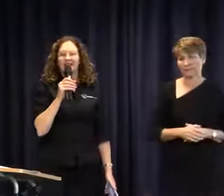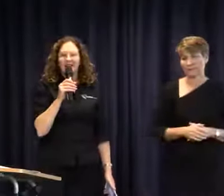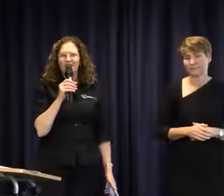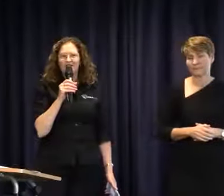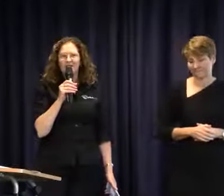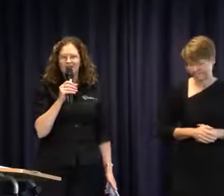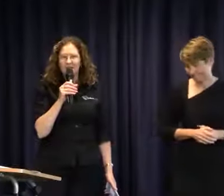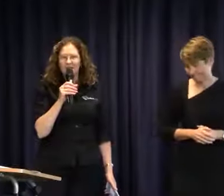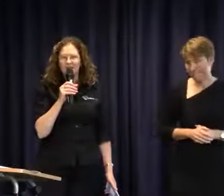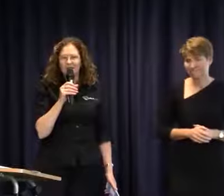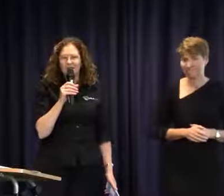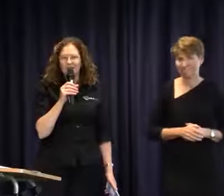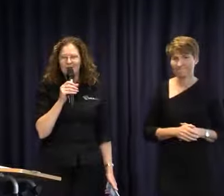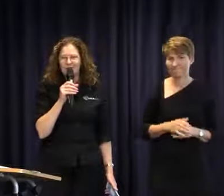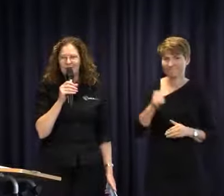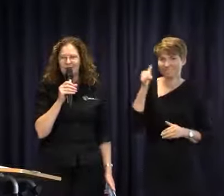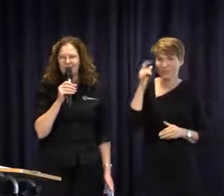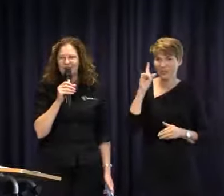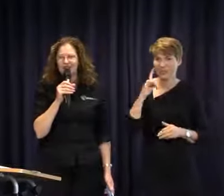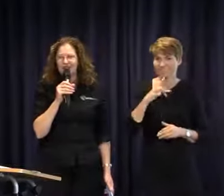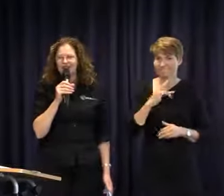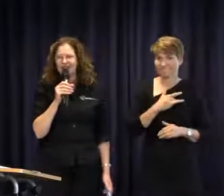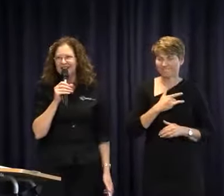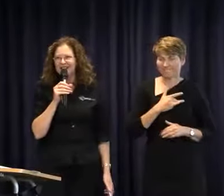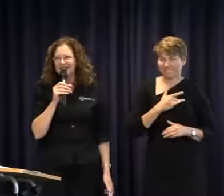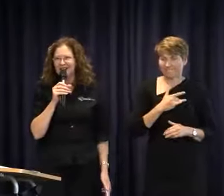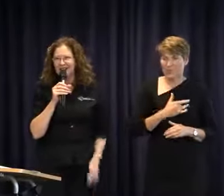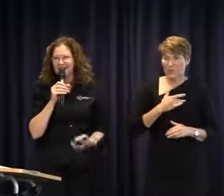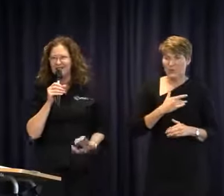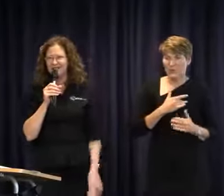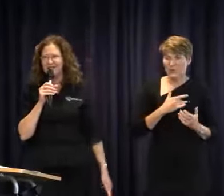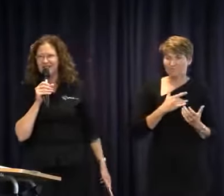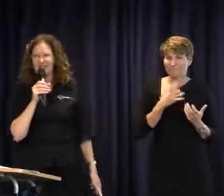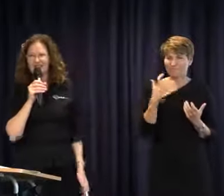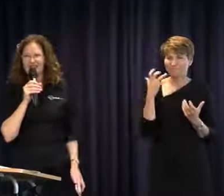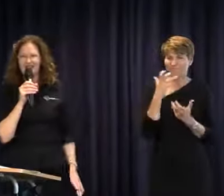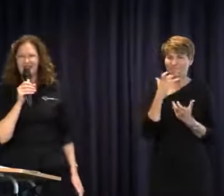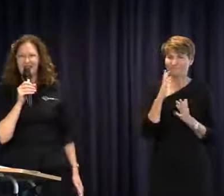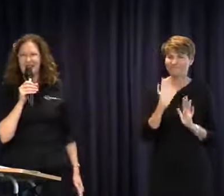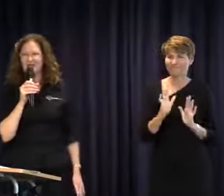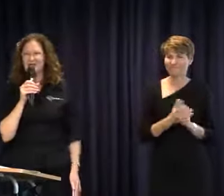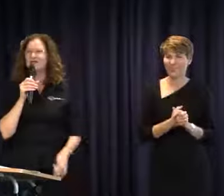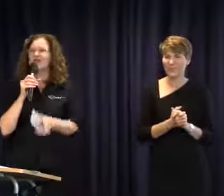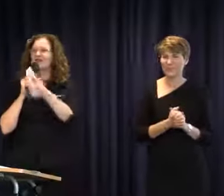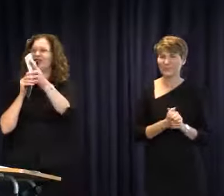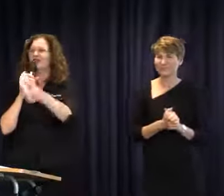I knew today was going to be emotional, but that probably takes the cake. To that friend